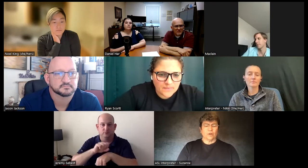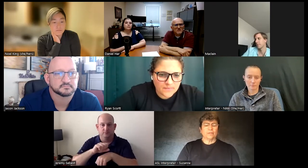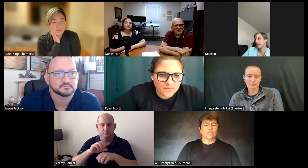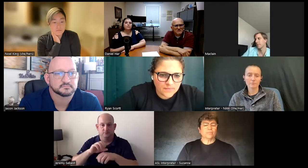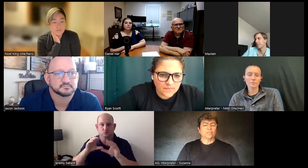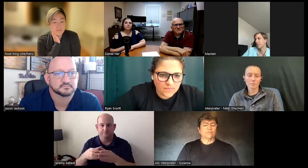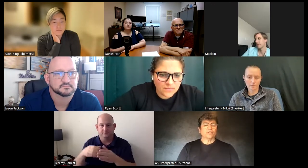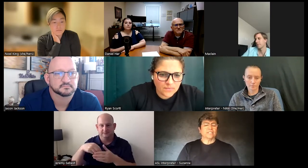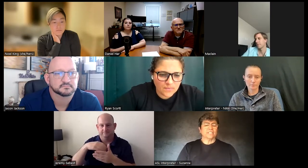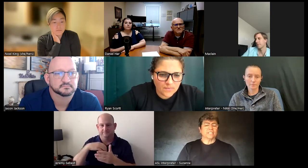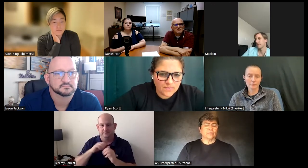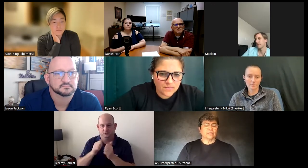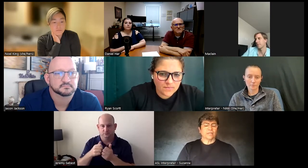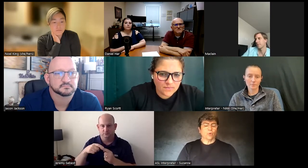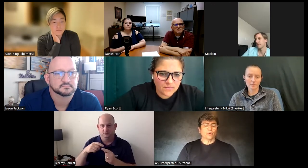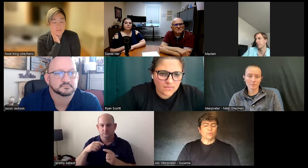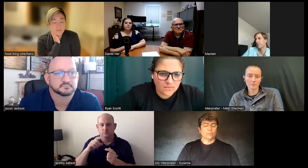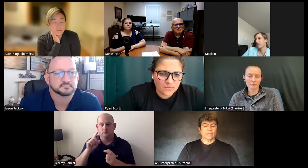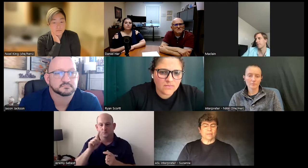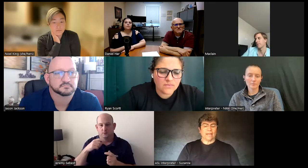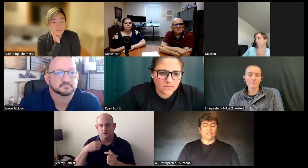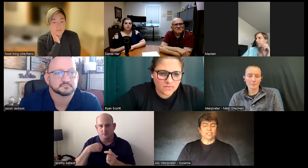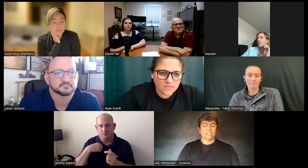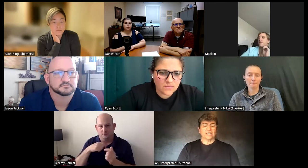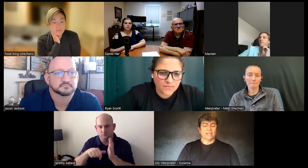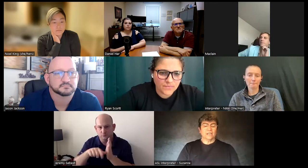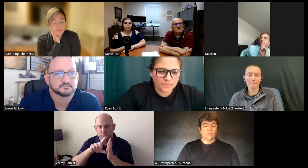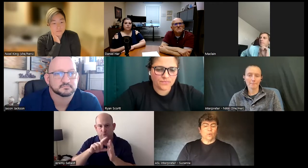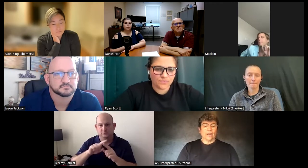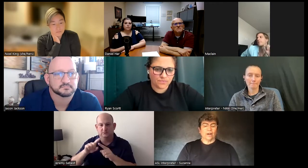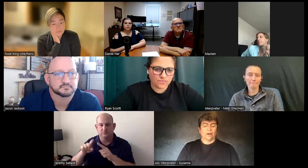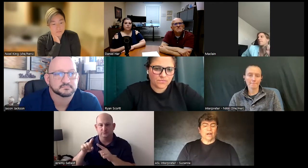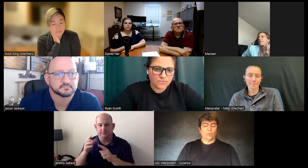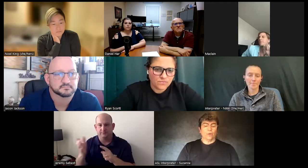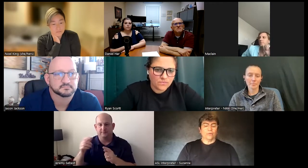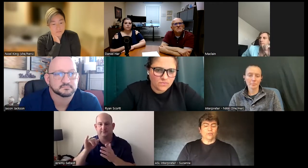the chairperson for the disability work group in my agency where we review